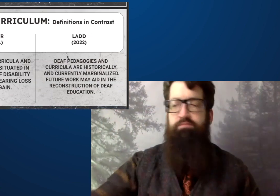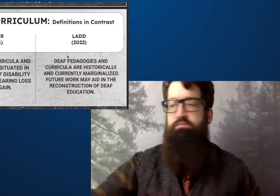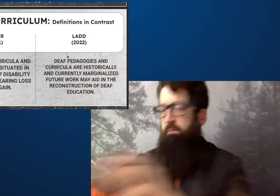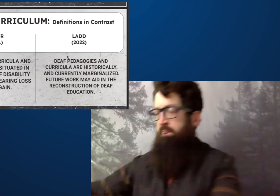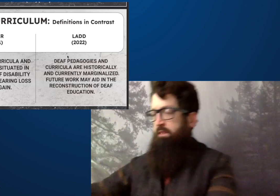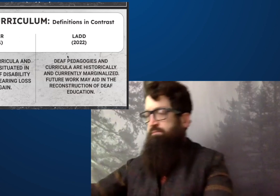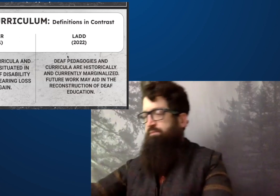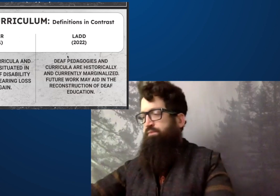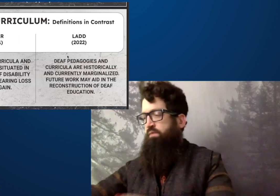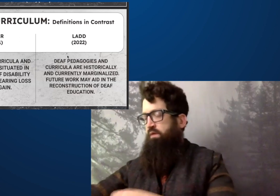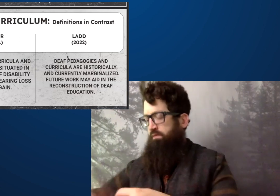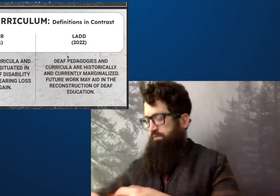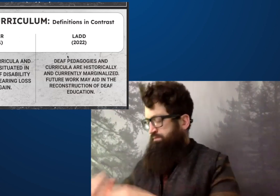Again,